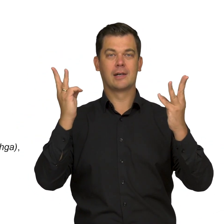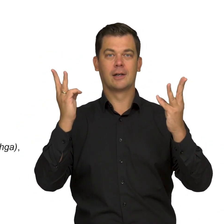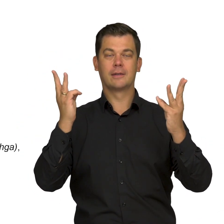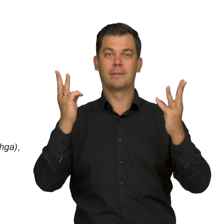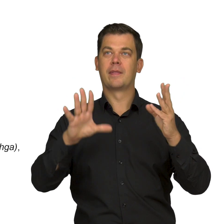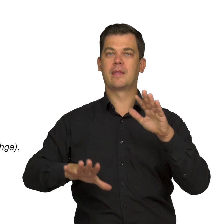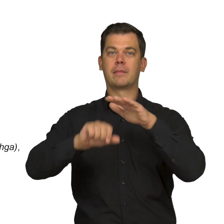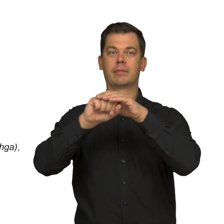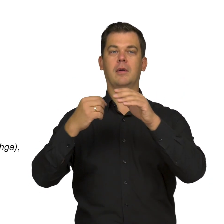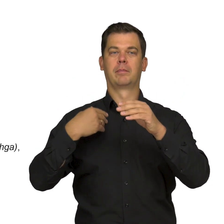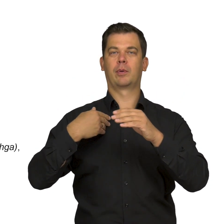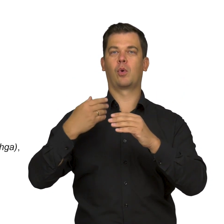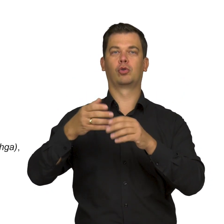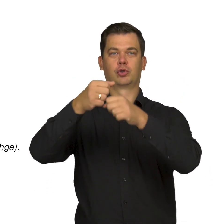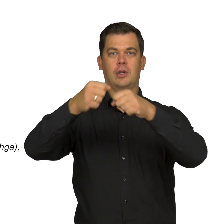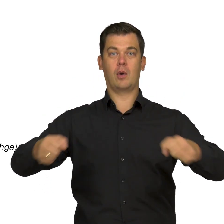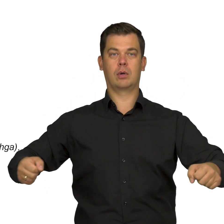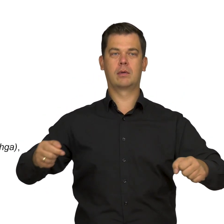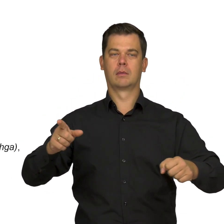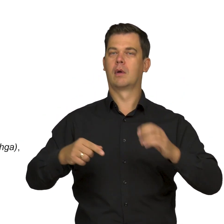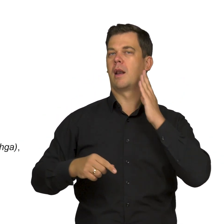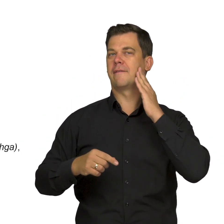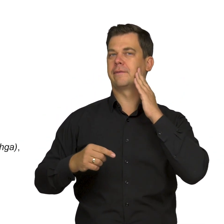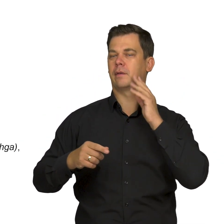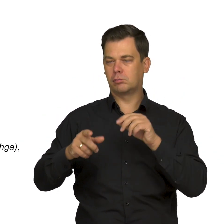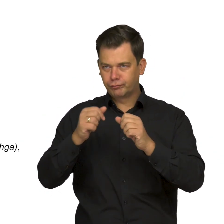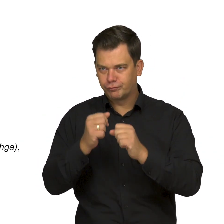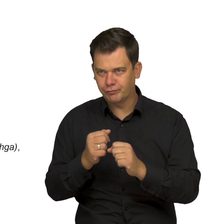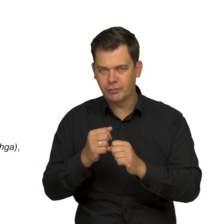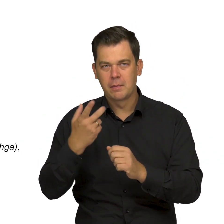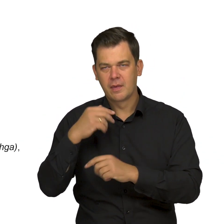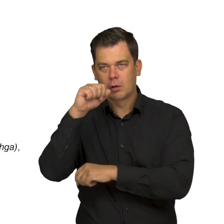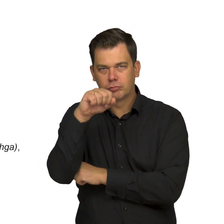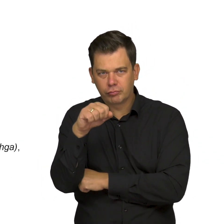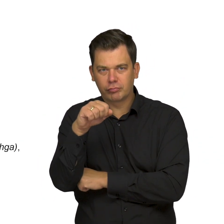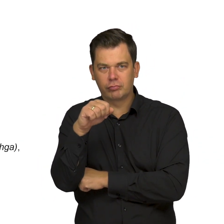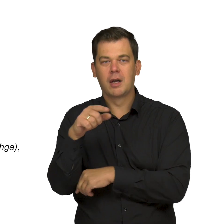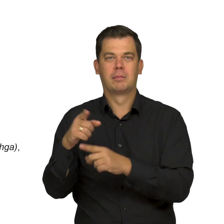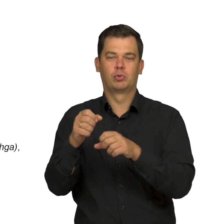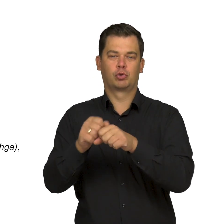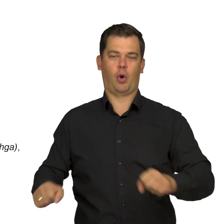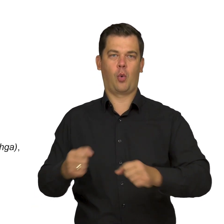The painter sits at the easel, turned to us with his left profile. Krohg sits, hunched, on a simple low stool.